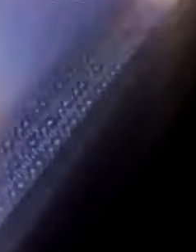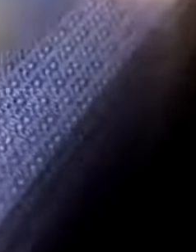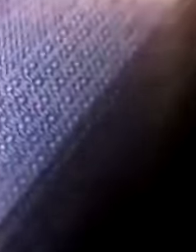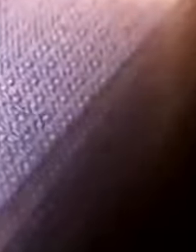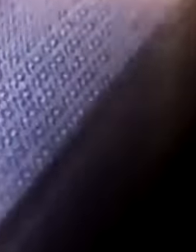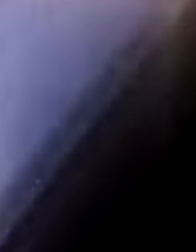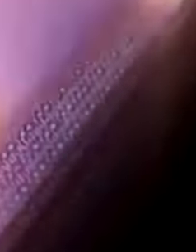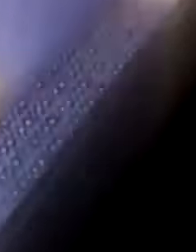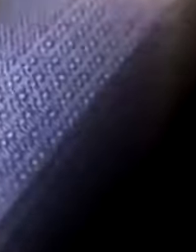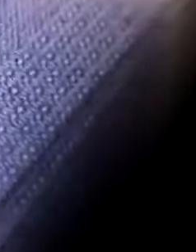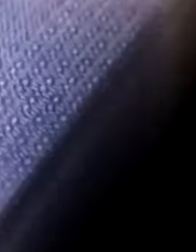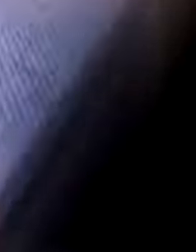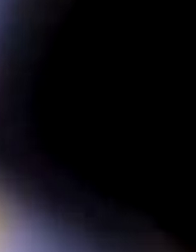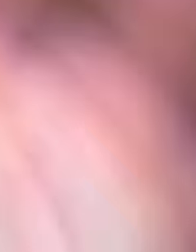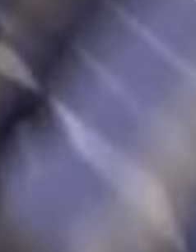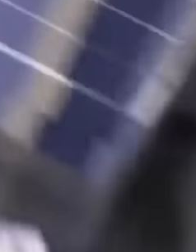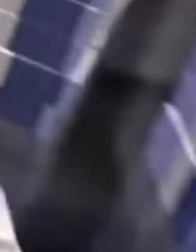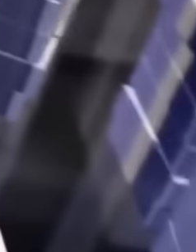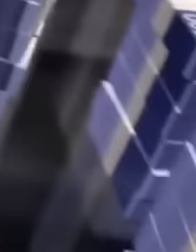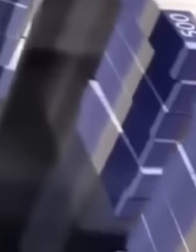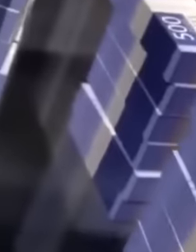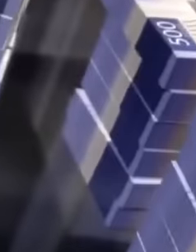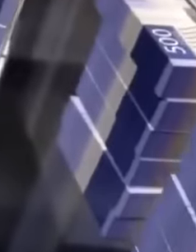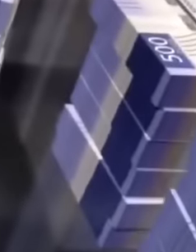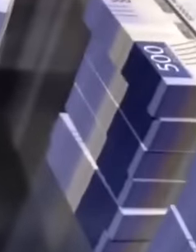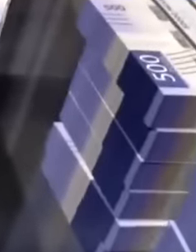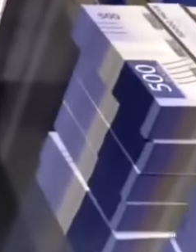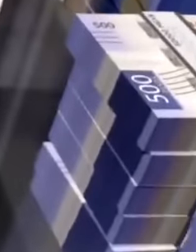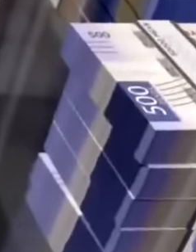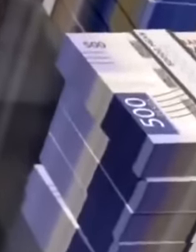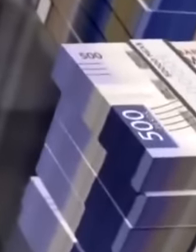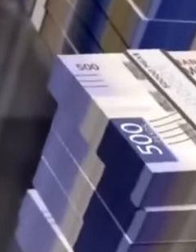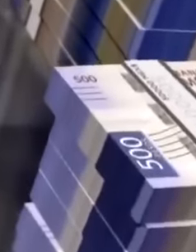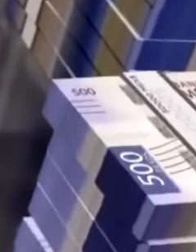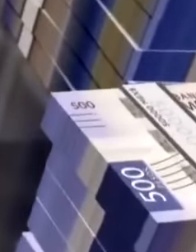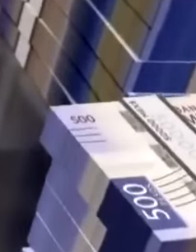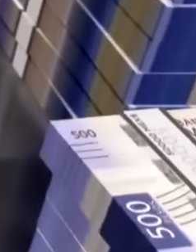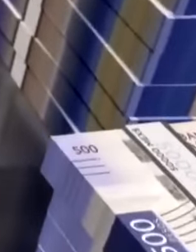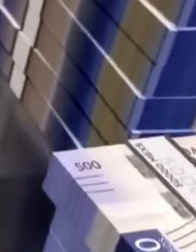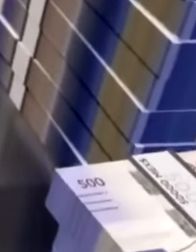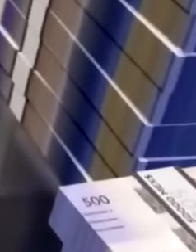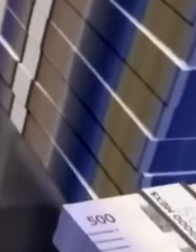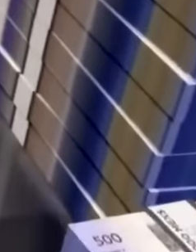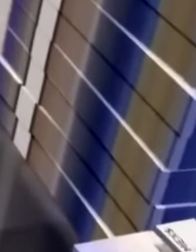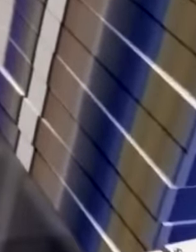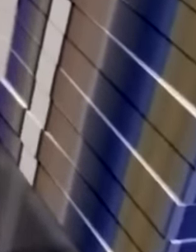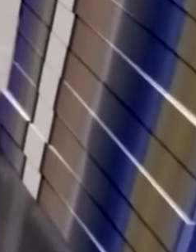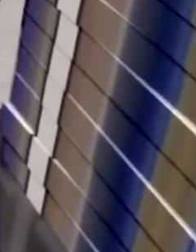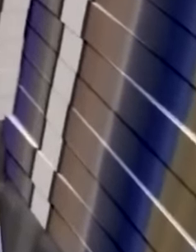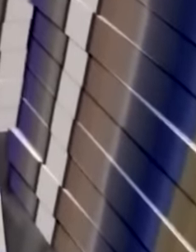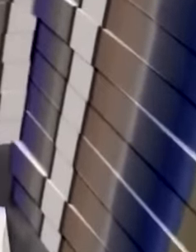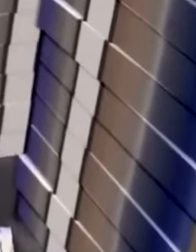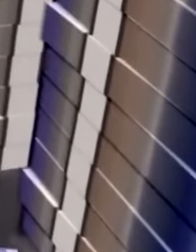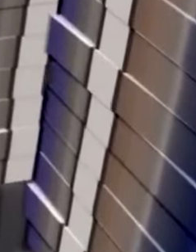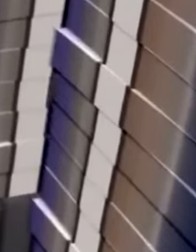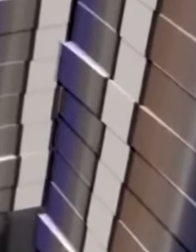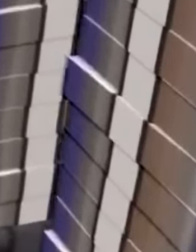live like Kings, indulging in certain luxuries and everything is paid from the taxes that the